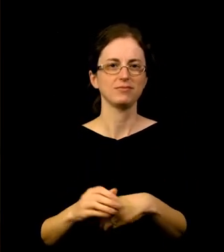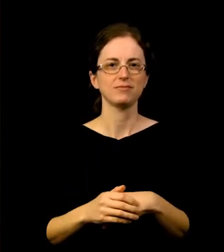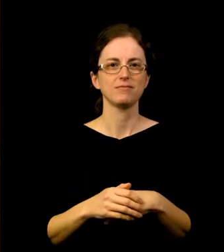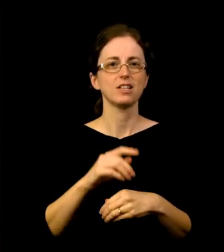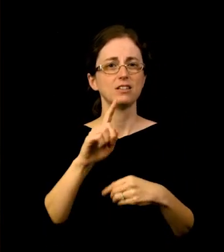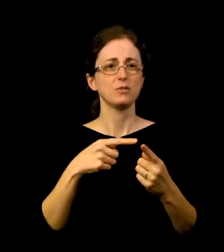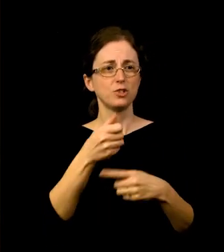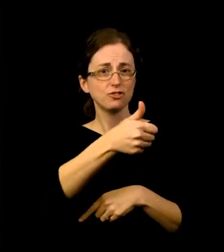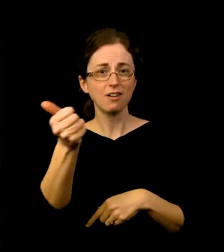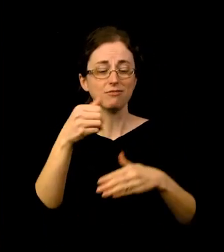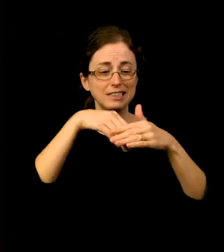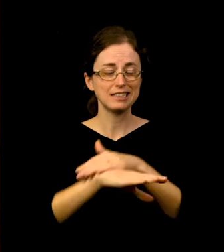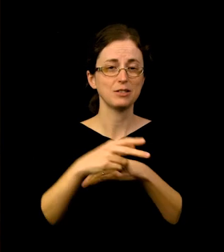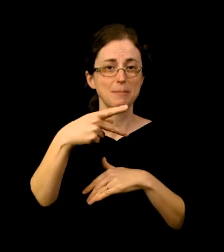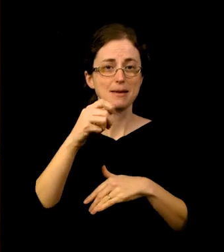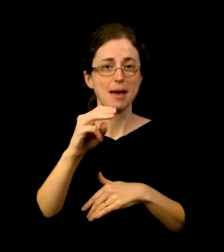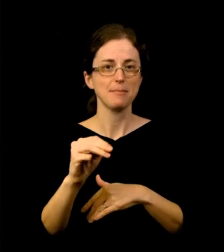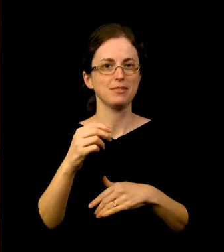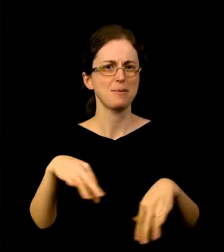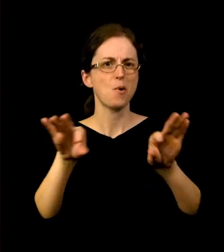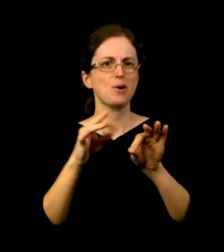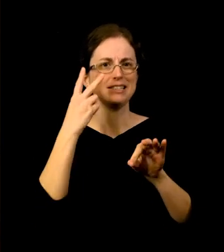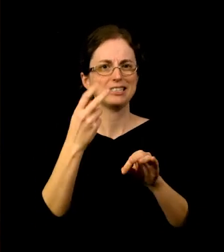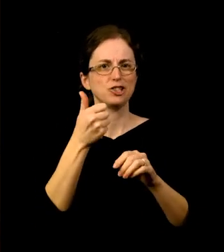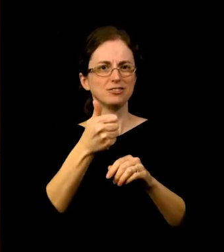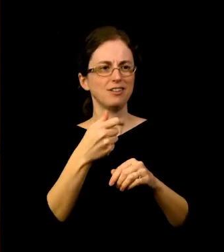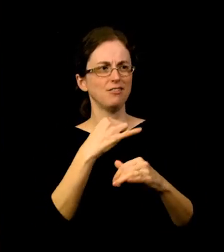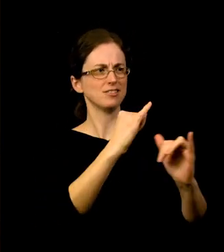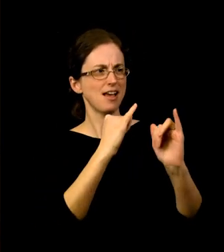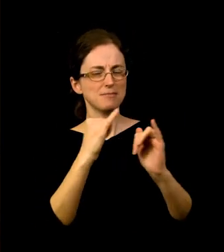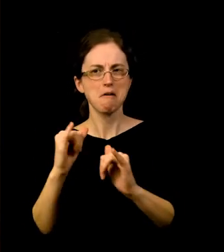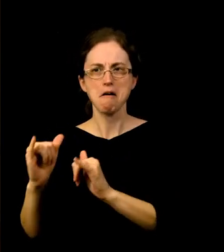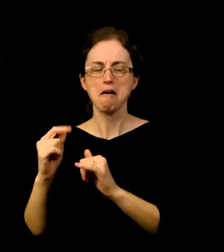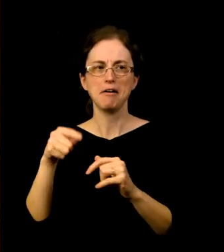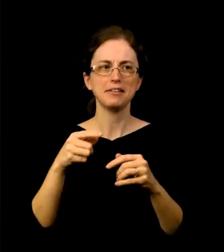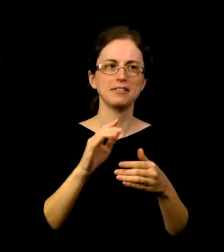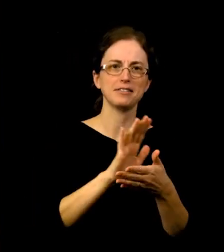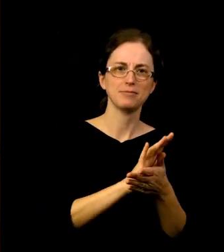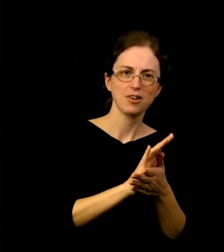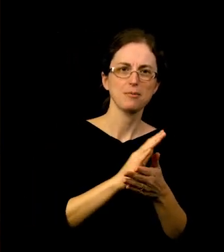and your heritage reflected at the Museum and Film Center. Exhibitions and acquisitions